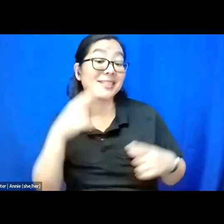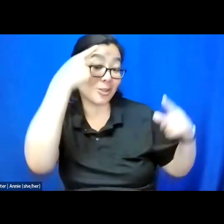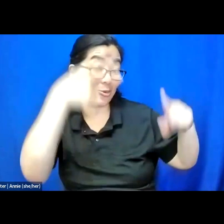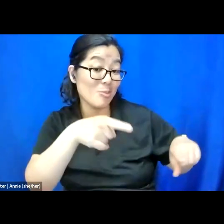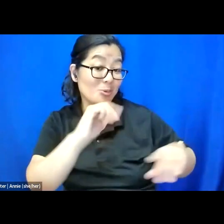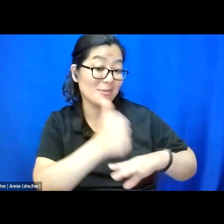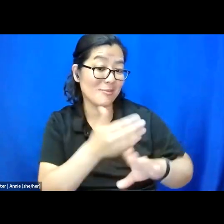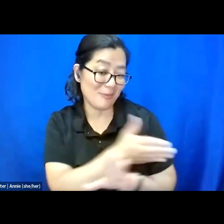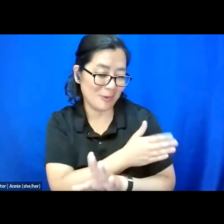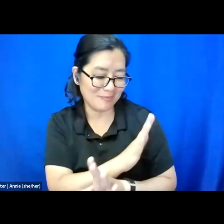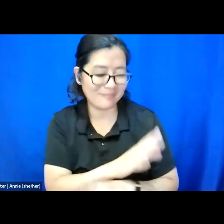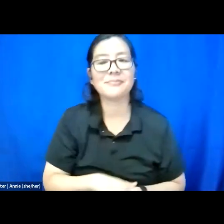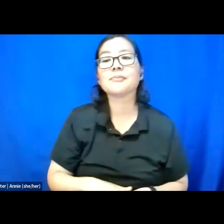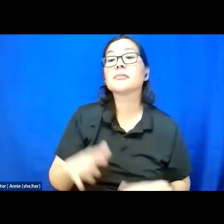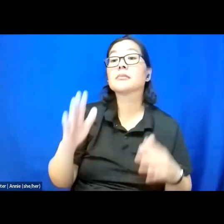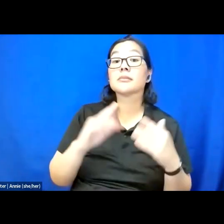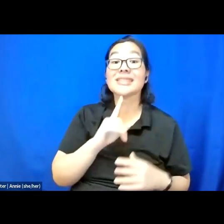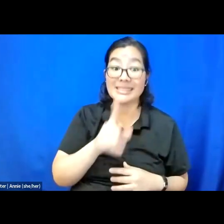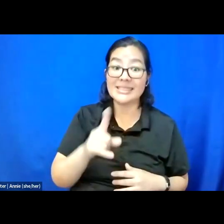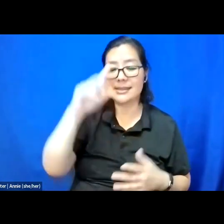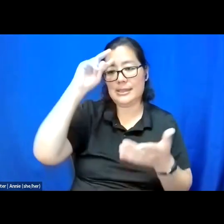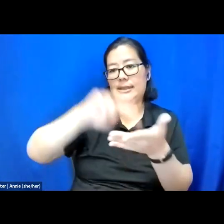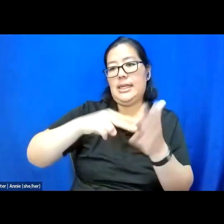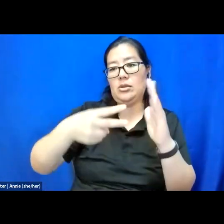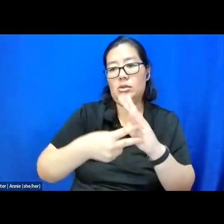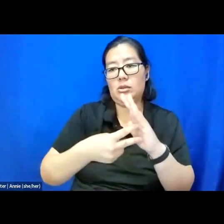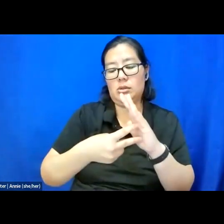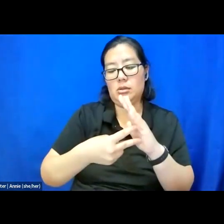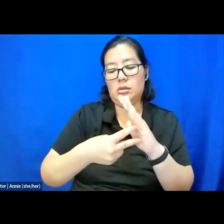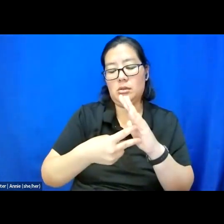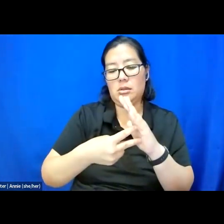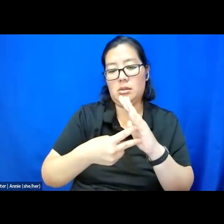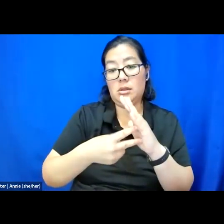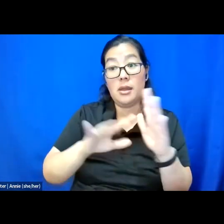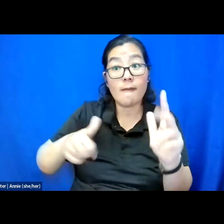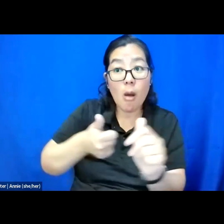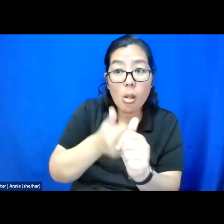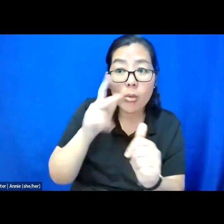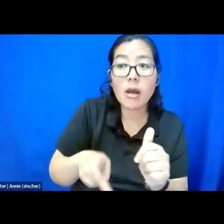It is an intention that is followed up with an axe for permission